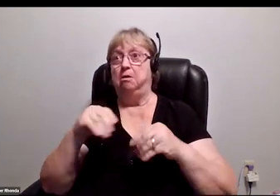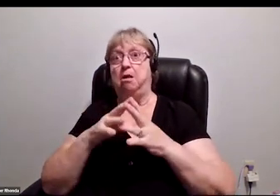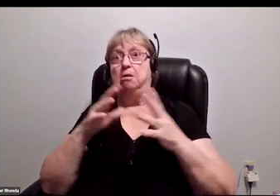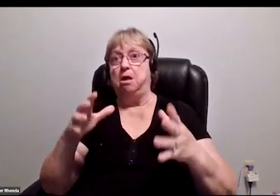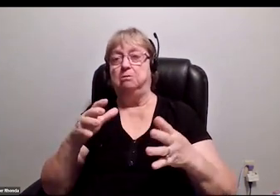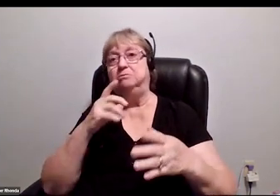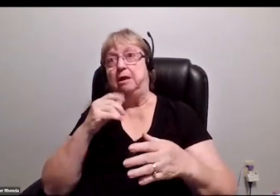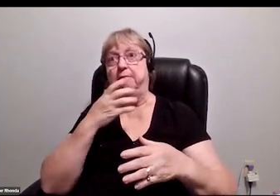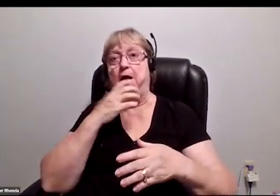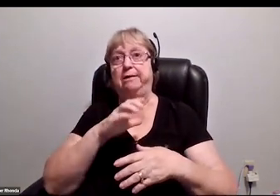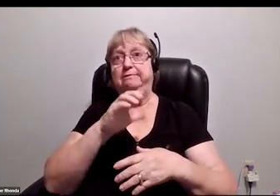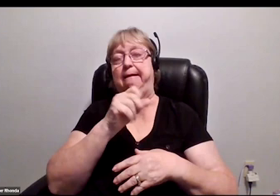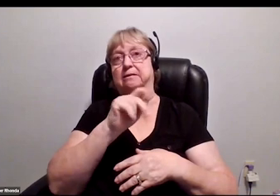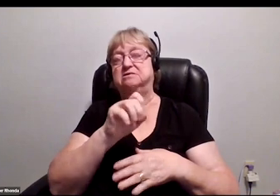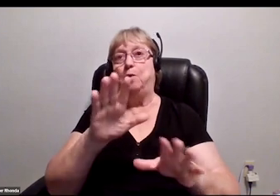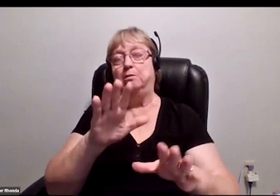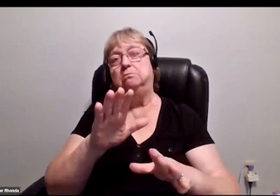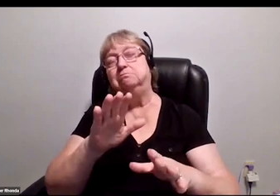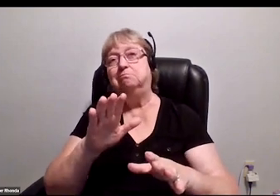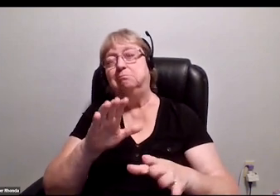or hot canes or whatever you want to call them.